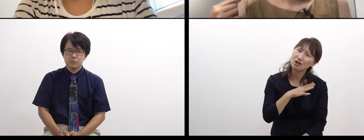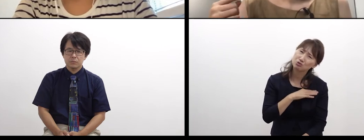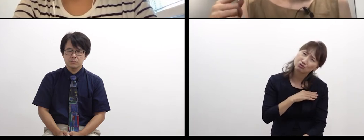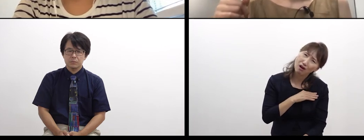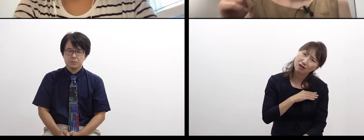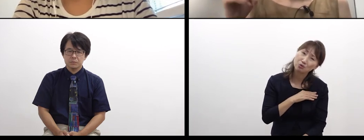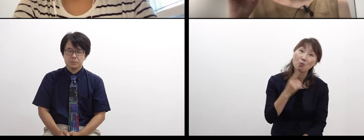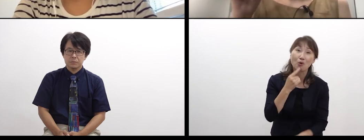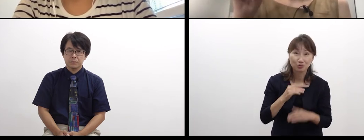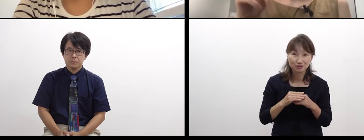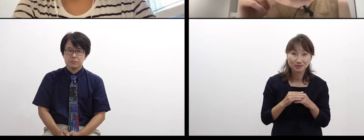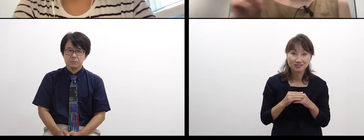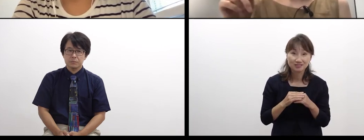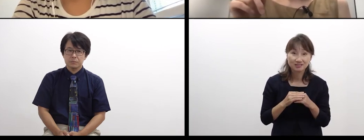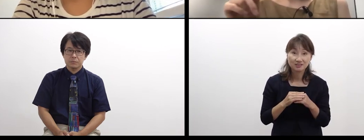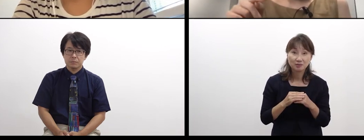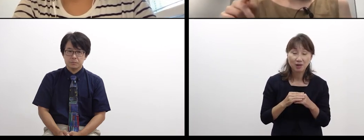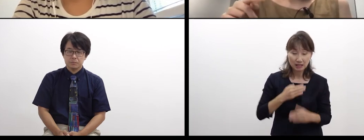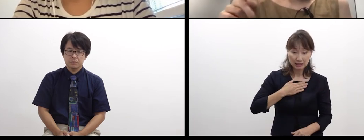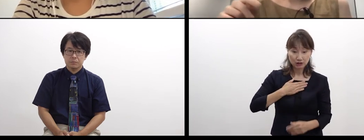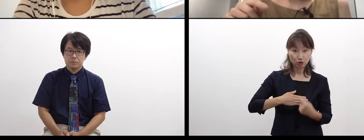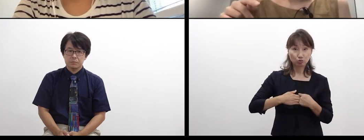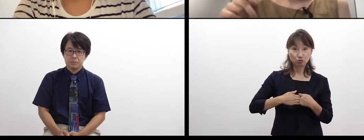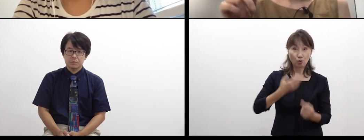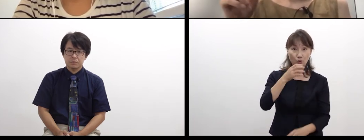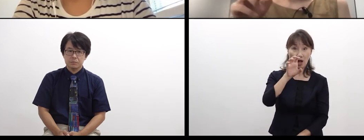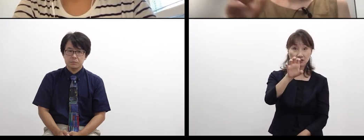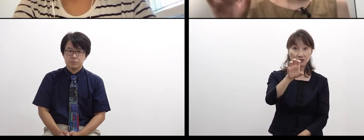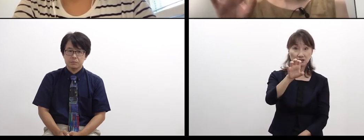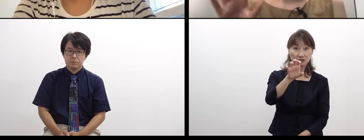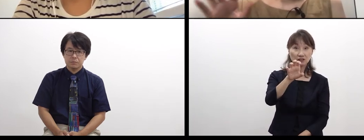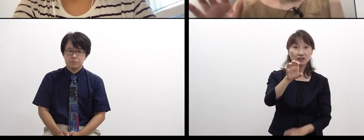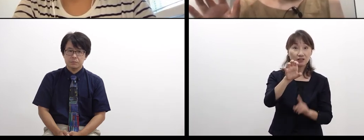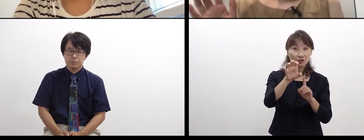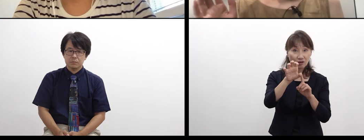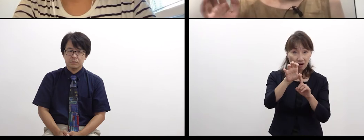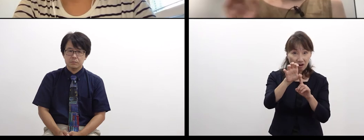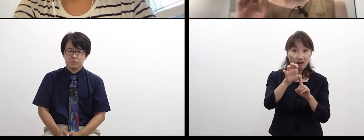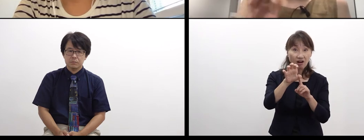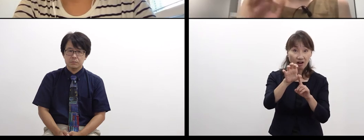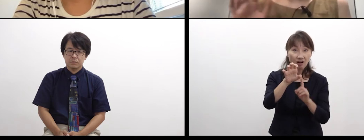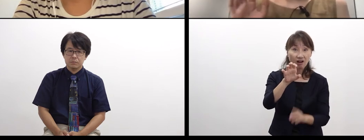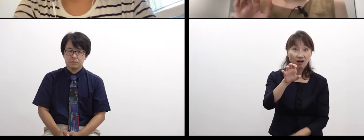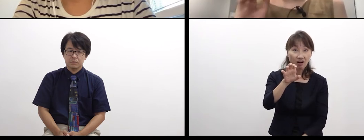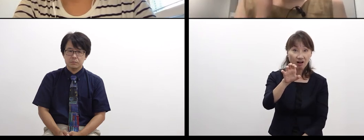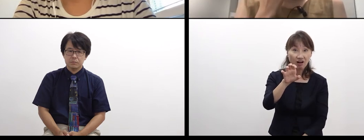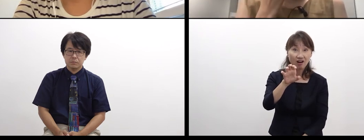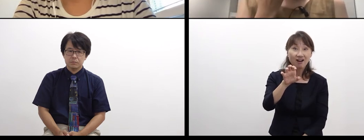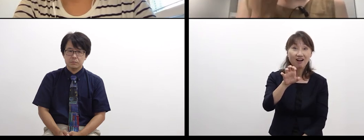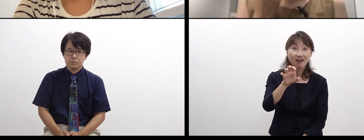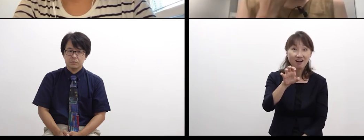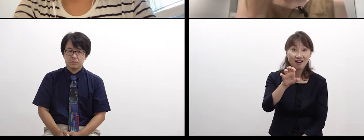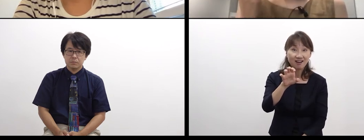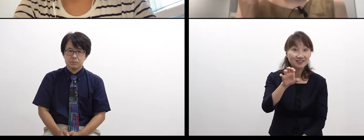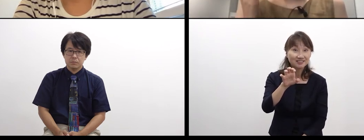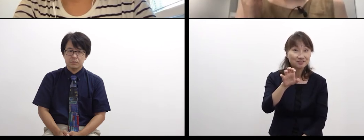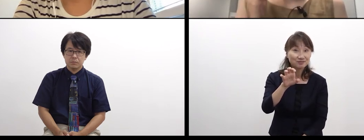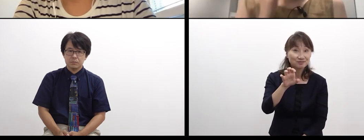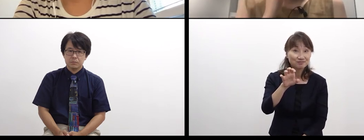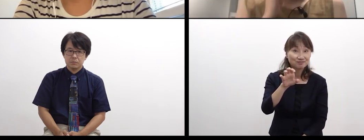Then I think of “know” in Japanese and wonder if it’s ok or not.